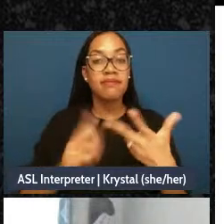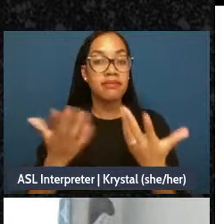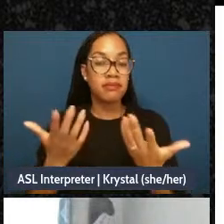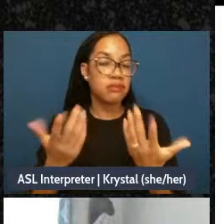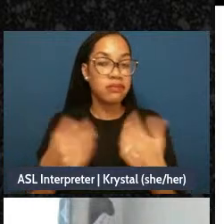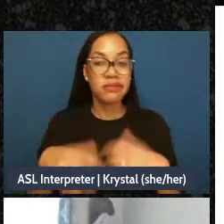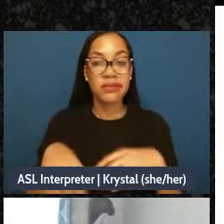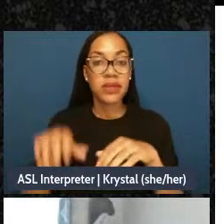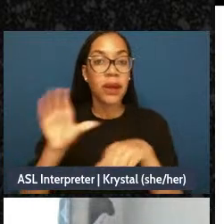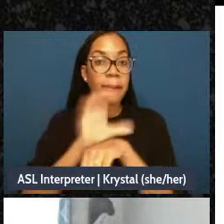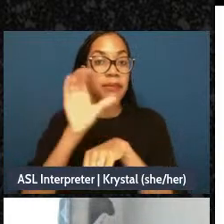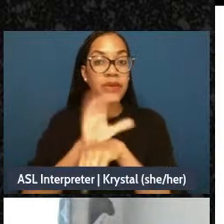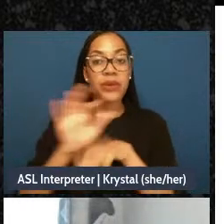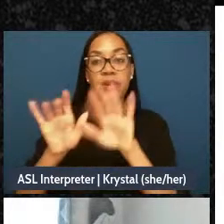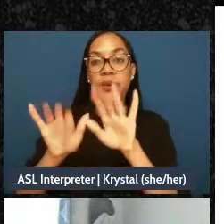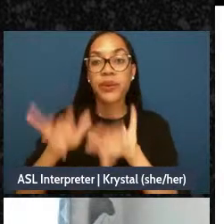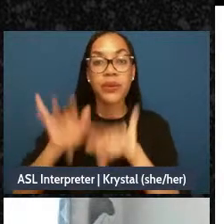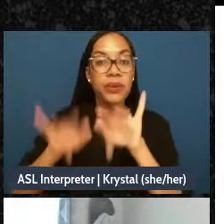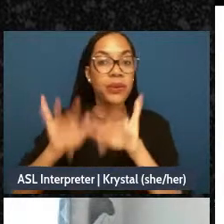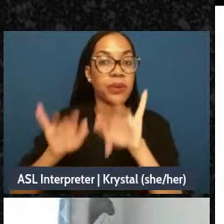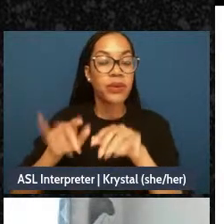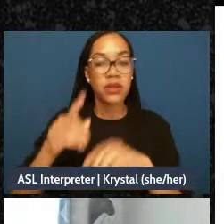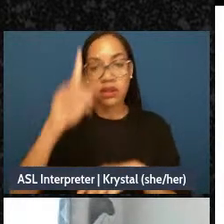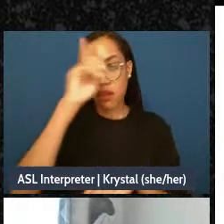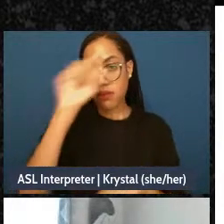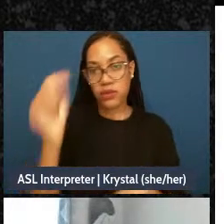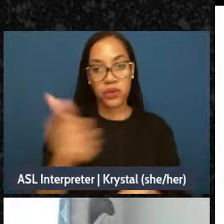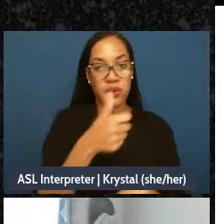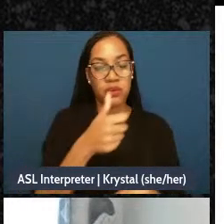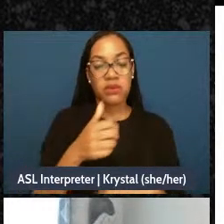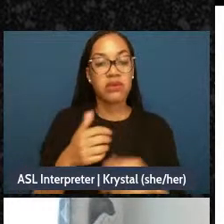as much in as little as you want, it could be just jotting down a few bullet points or it could